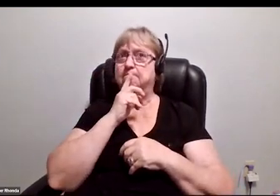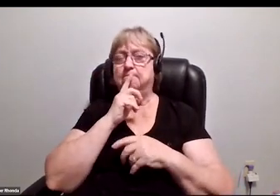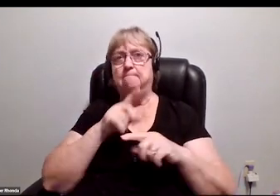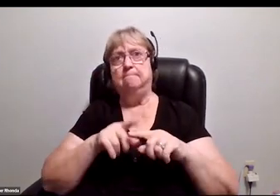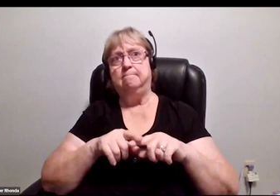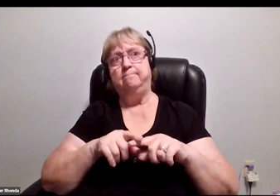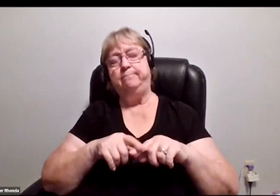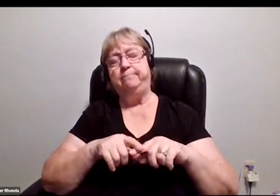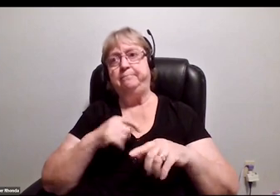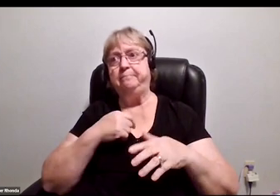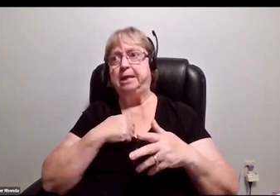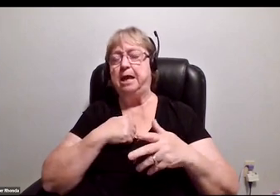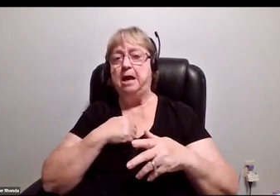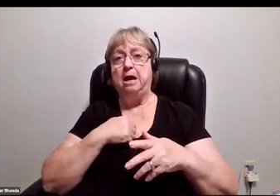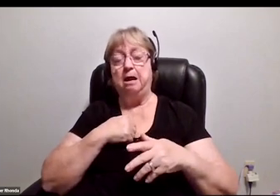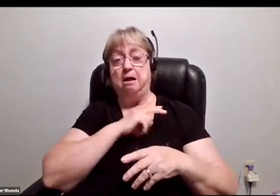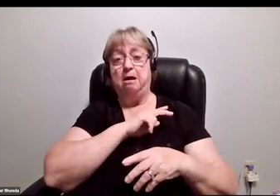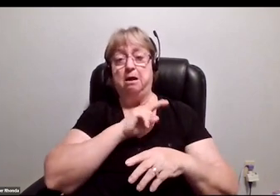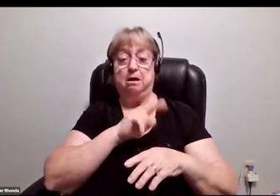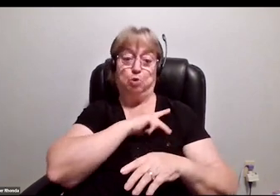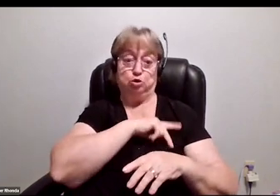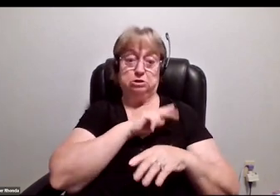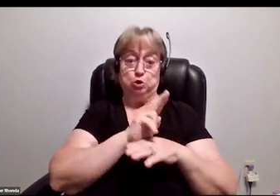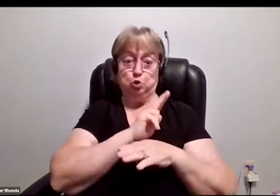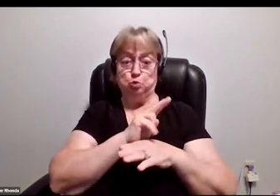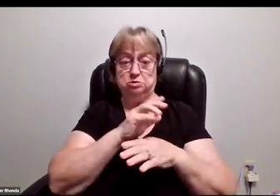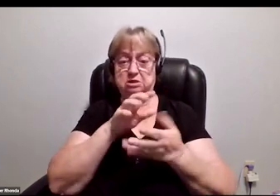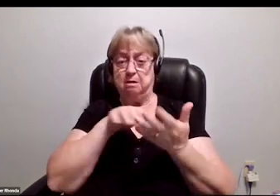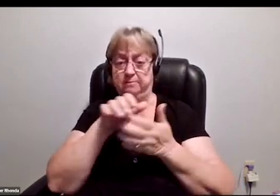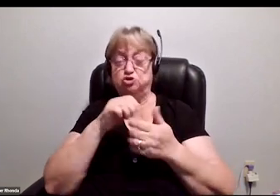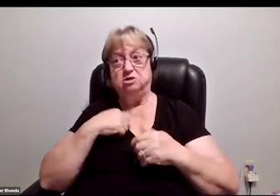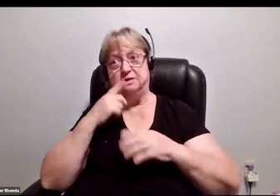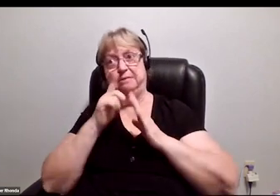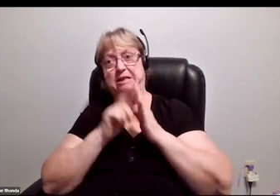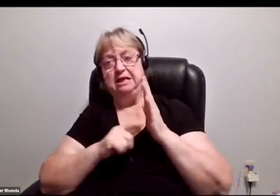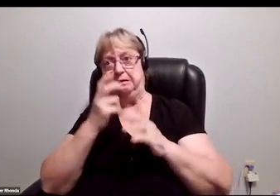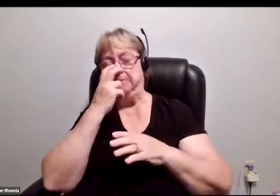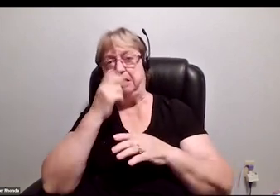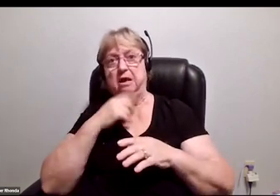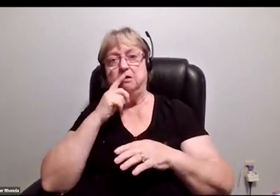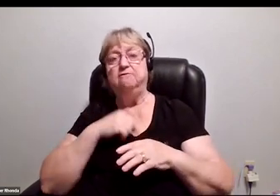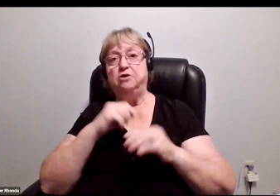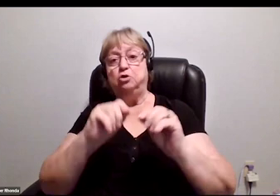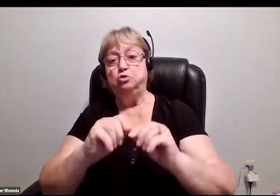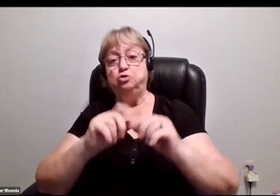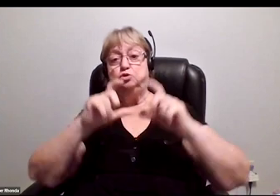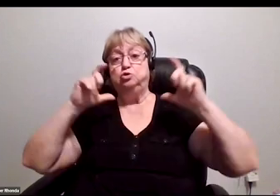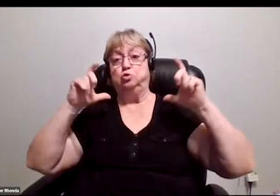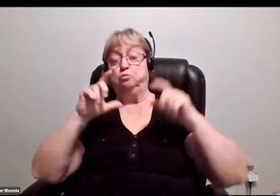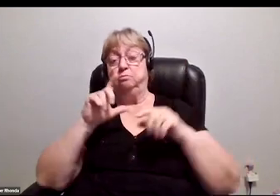I personally use a combination, for someone who is legally blind. I use a combination of Zoom text and screen reading.